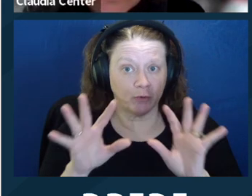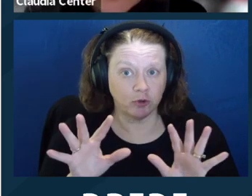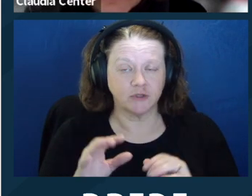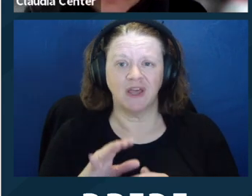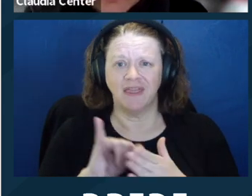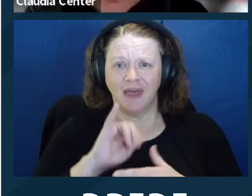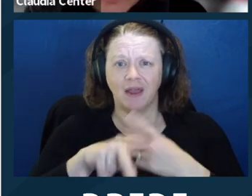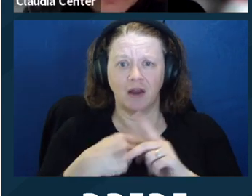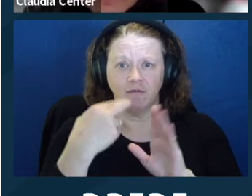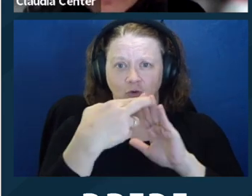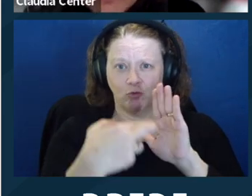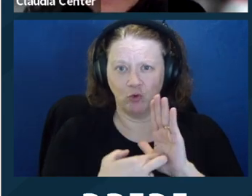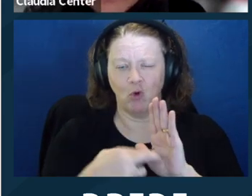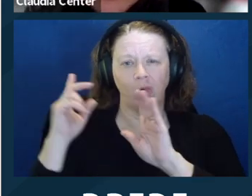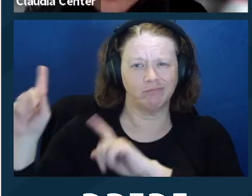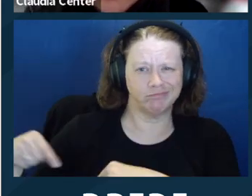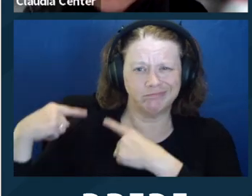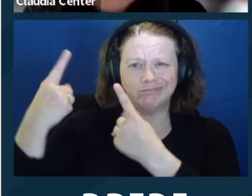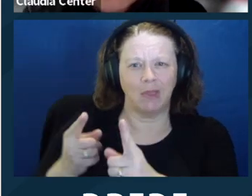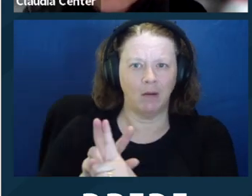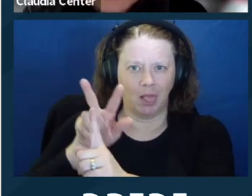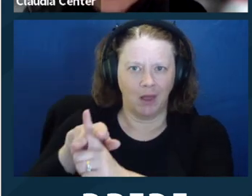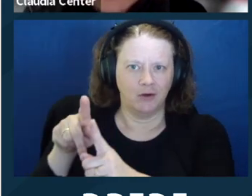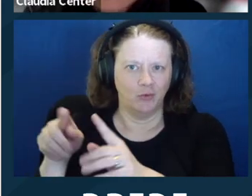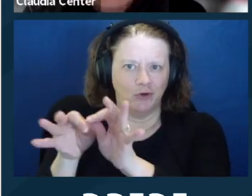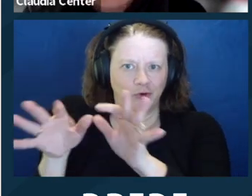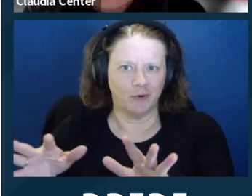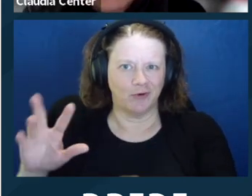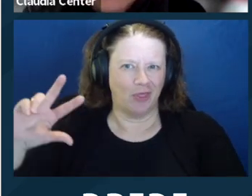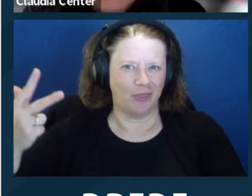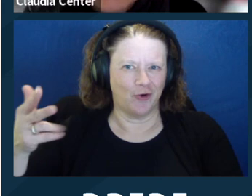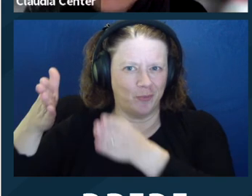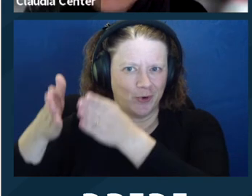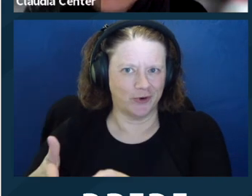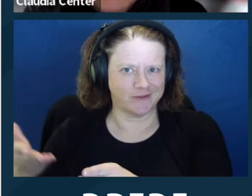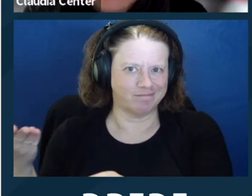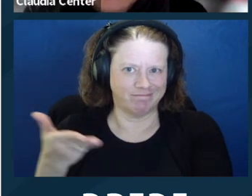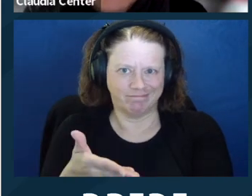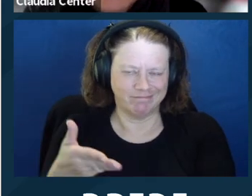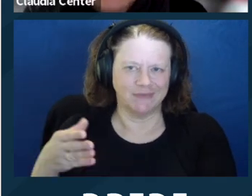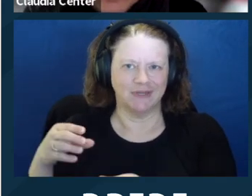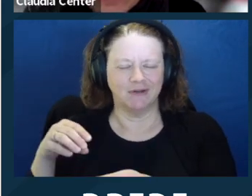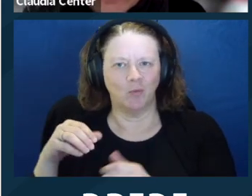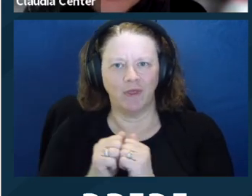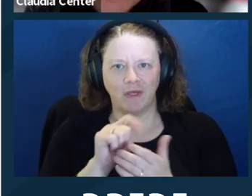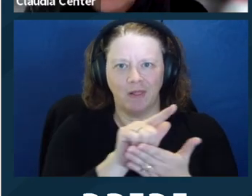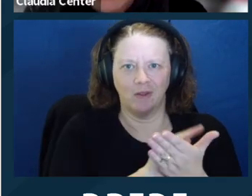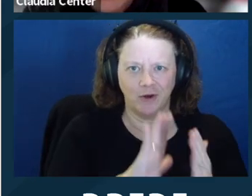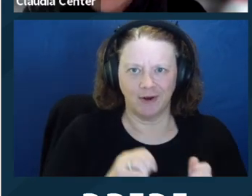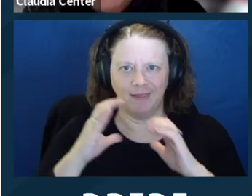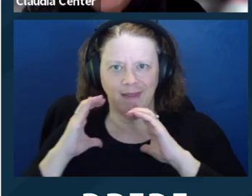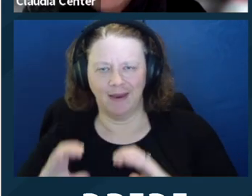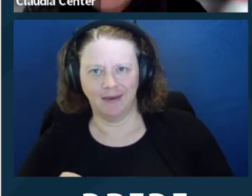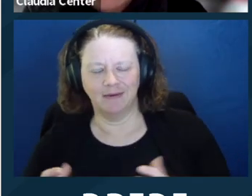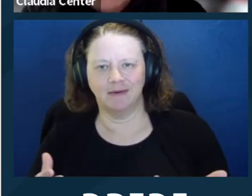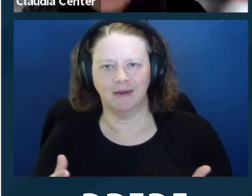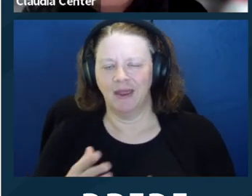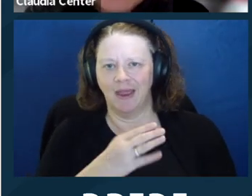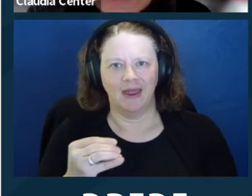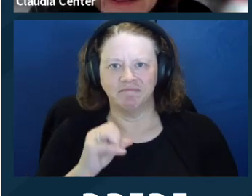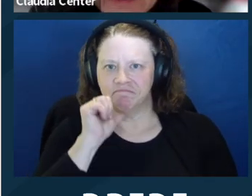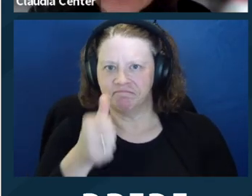of such third parties without breaking the privilege, without, you know, upsetting the